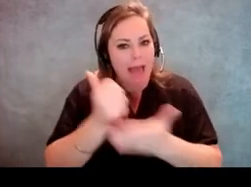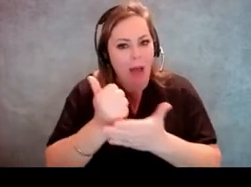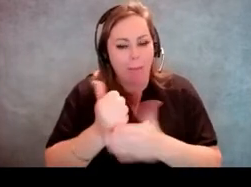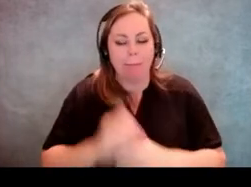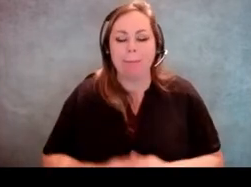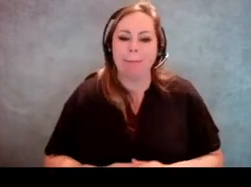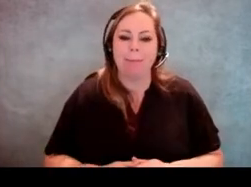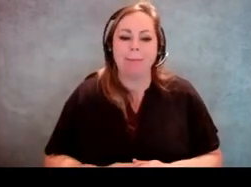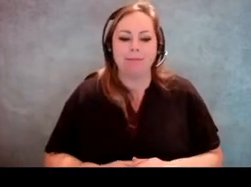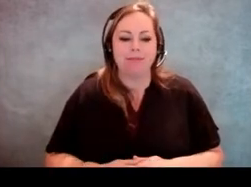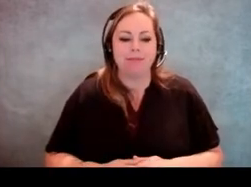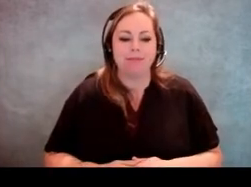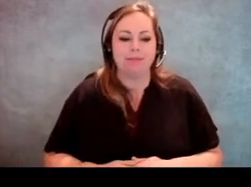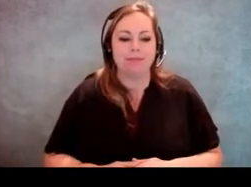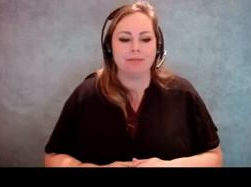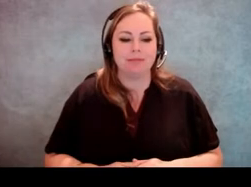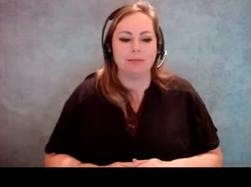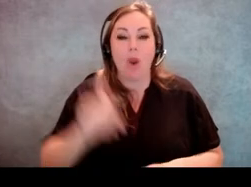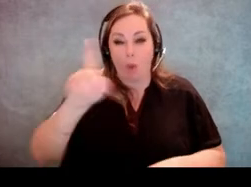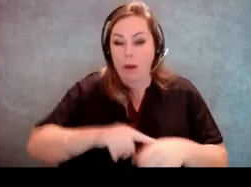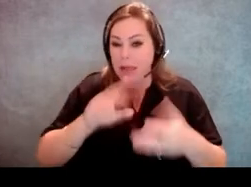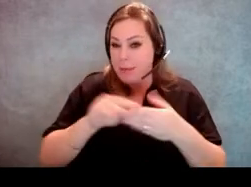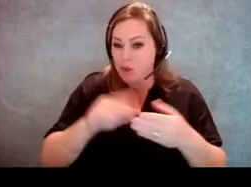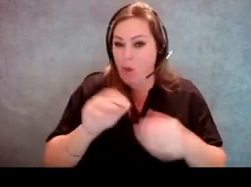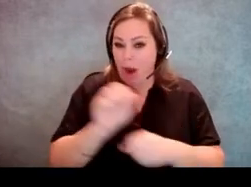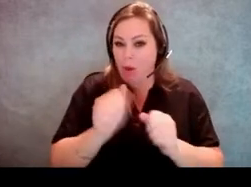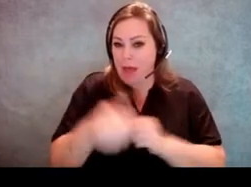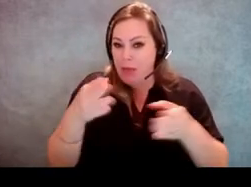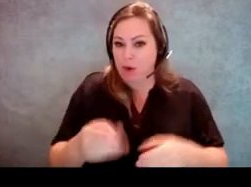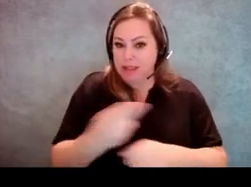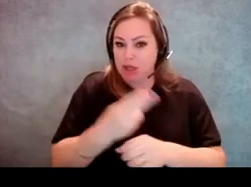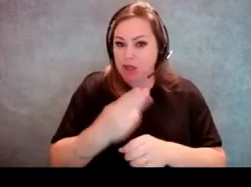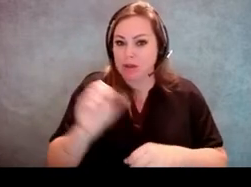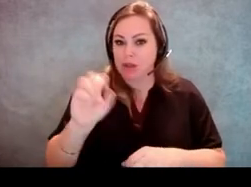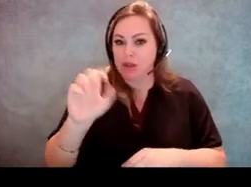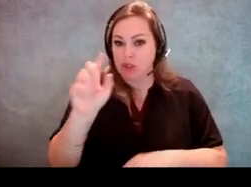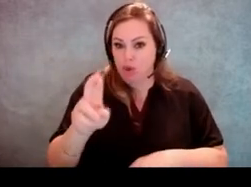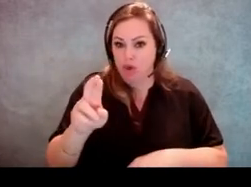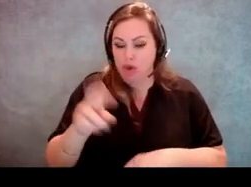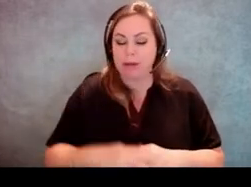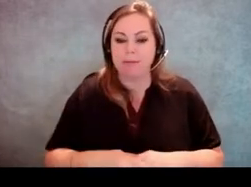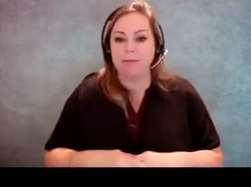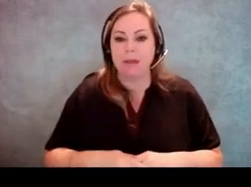I have one time worked with somebody who used a scooter to get around and she didn't always use it,